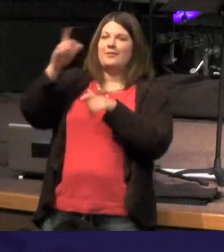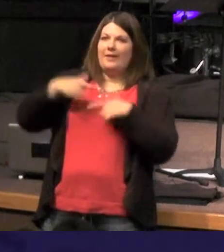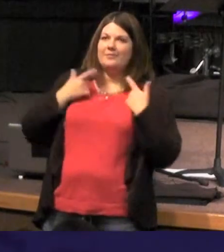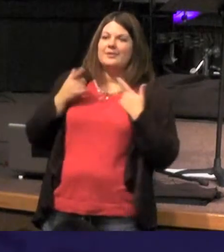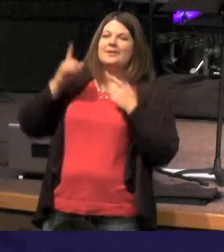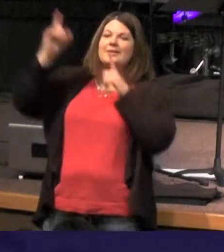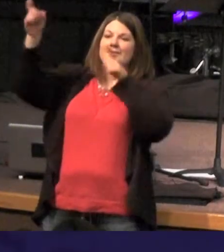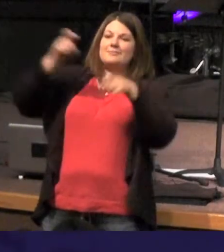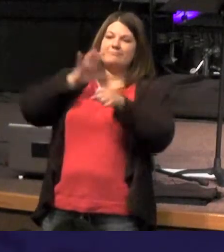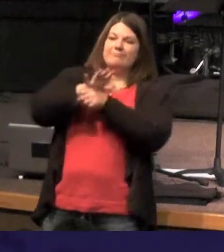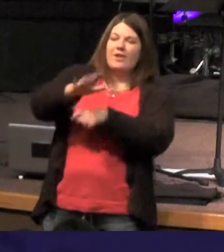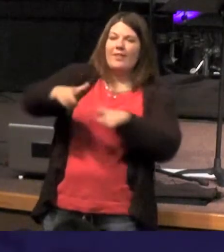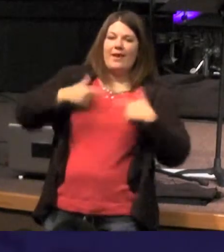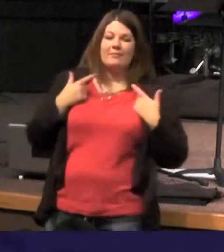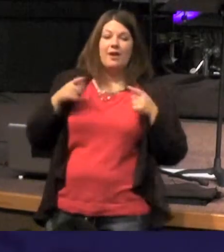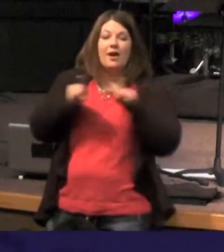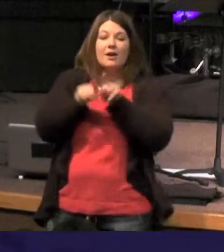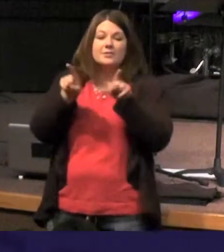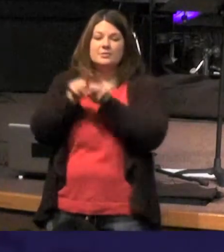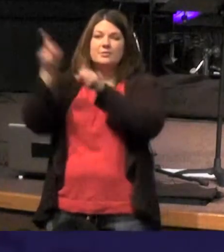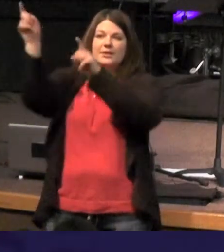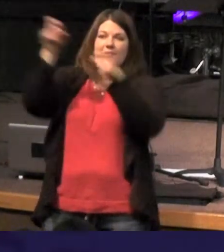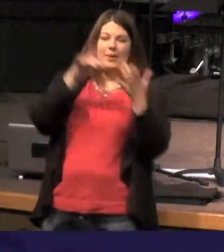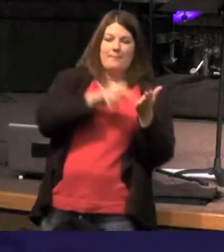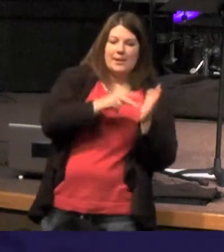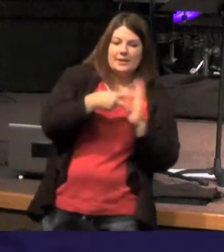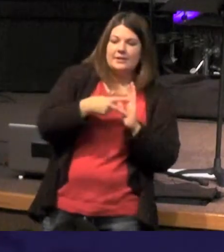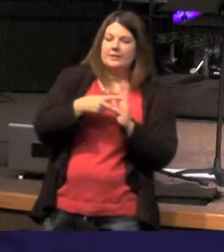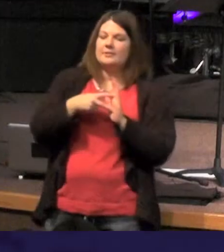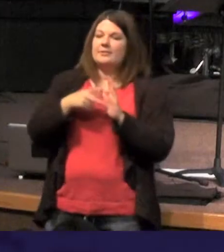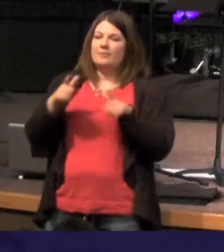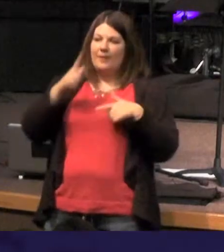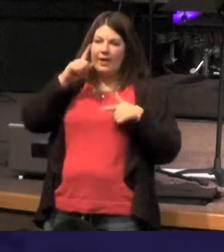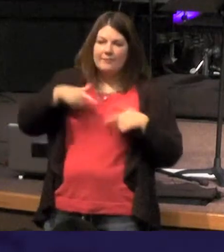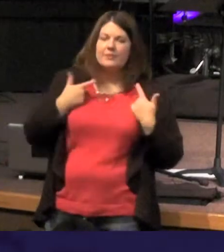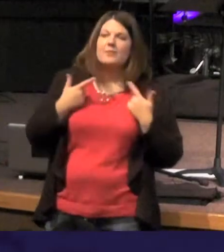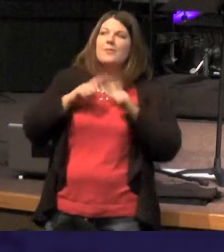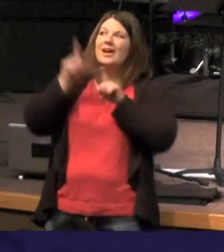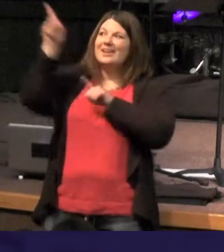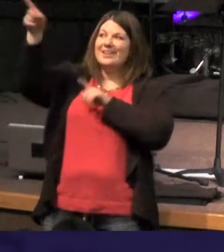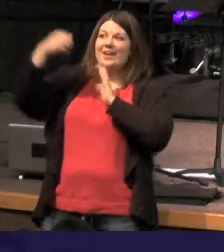we also realize he's wanna bring mean a purpose to life but he helps us see the dark world